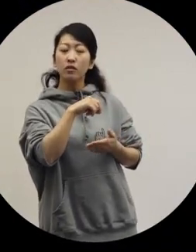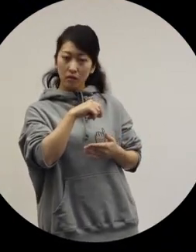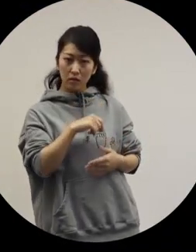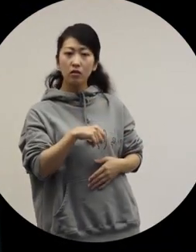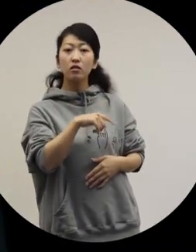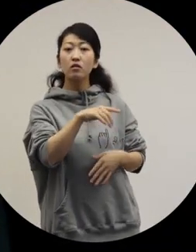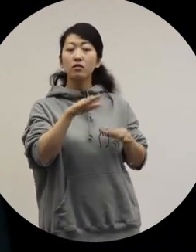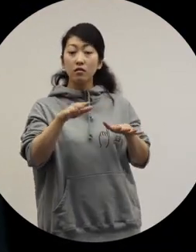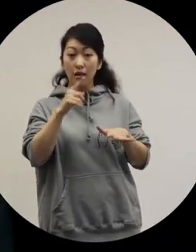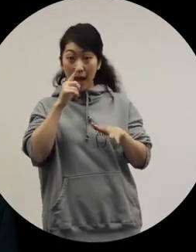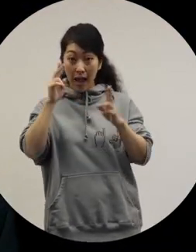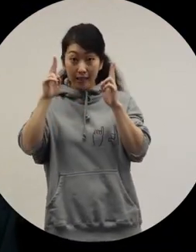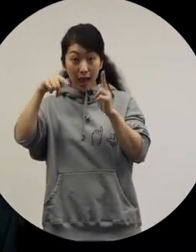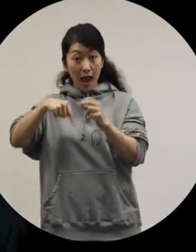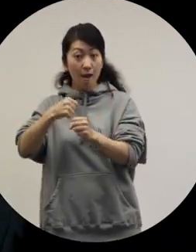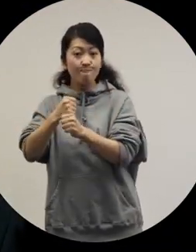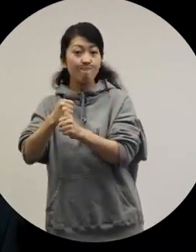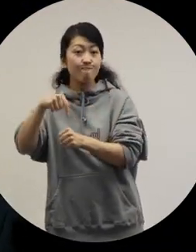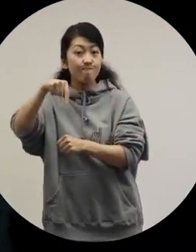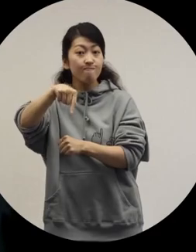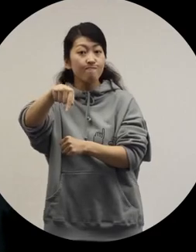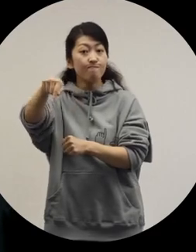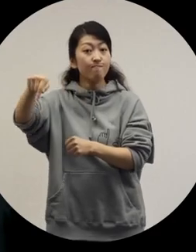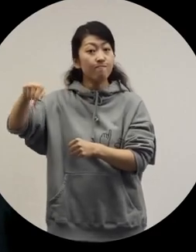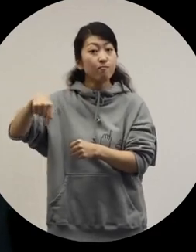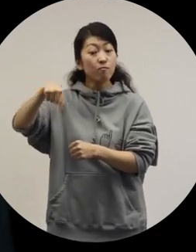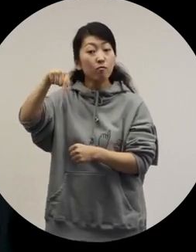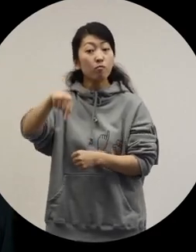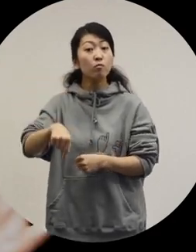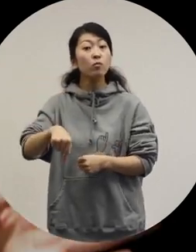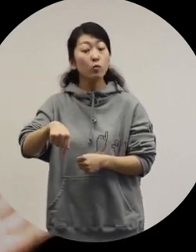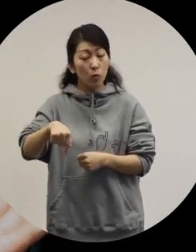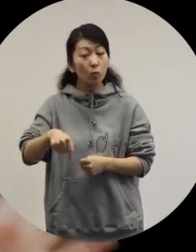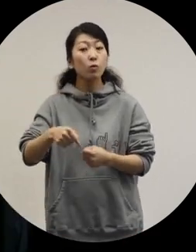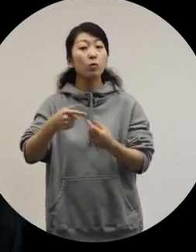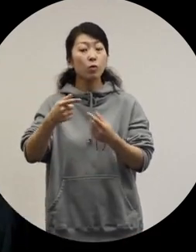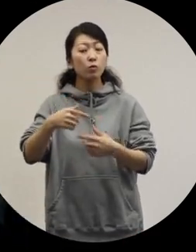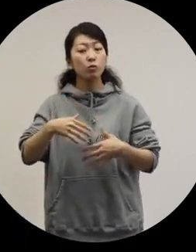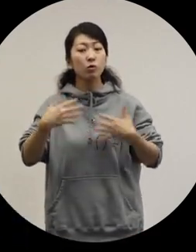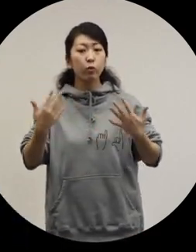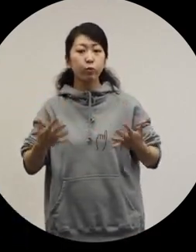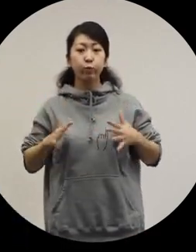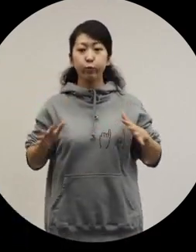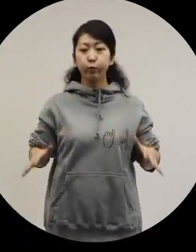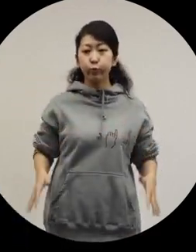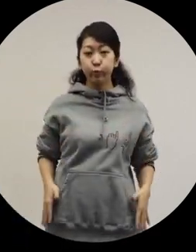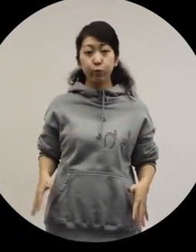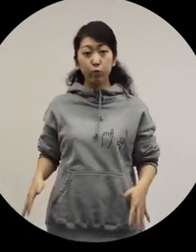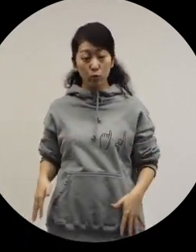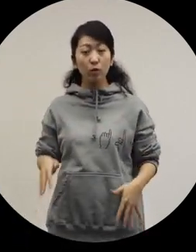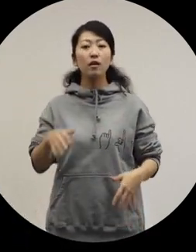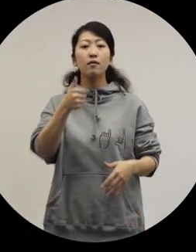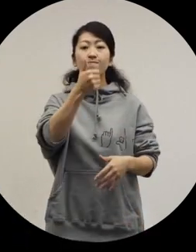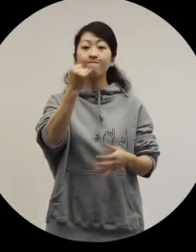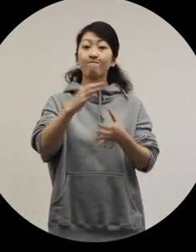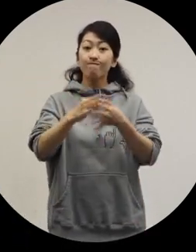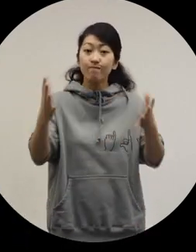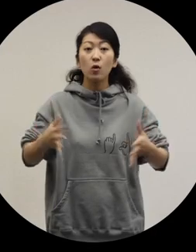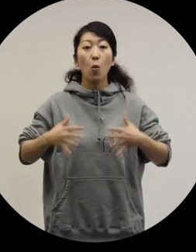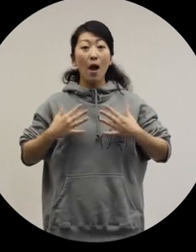we already had, in our collection, this kind of loose-fitting and genderless one-piece dress.